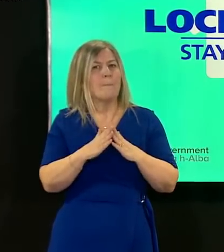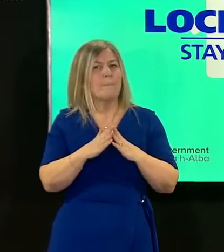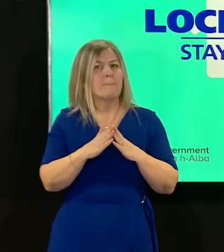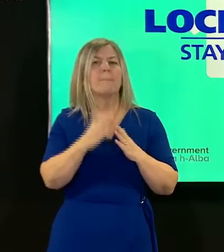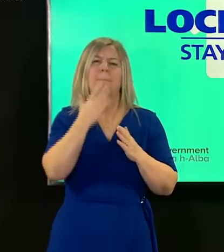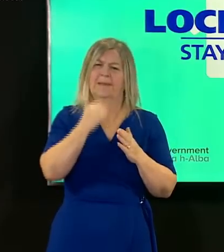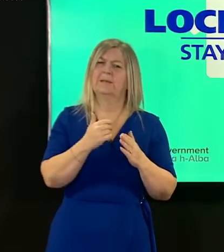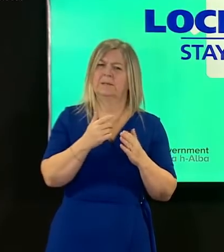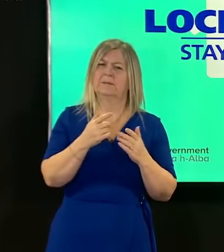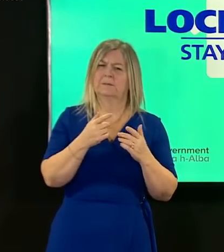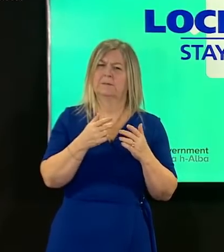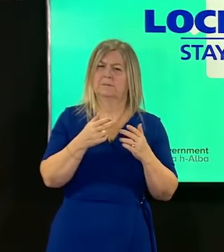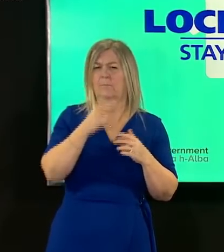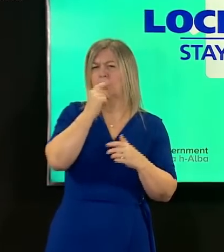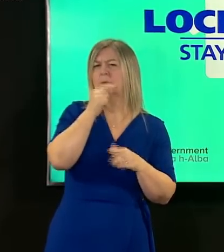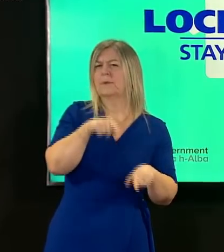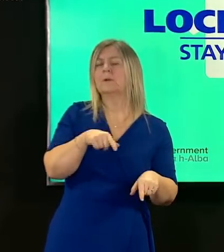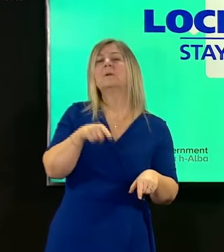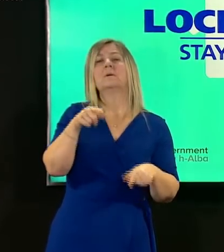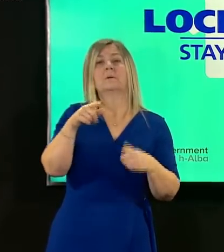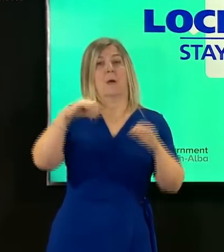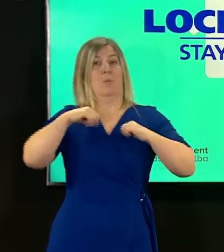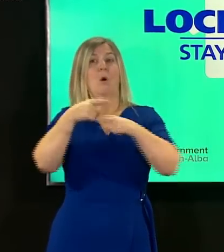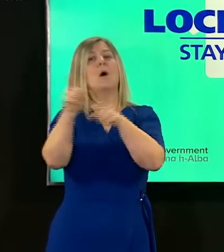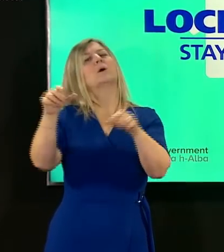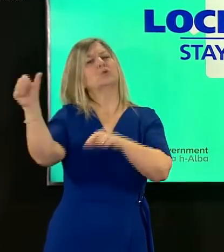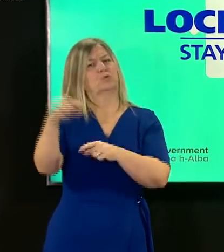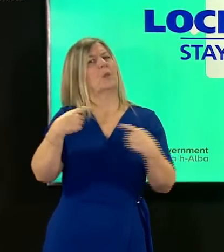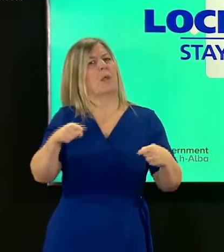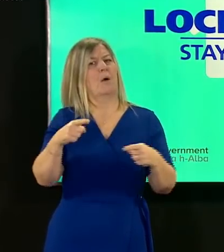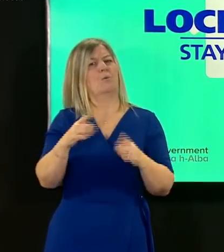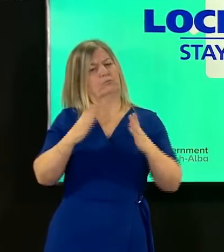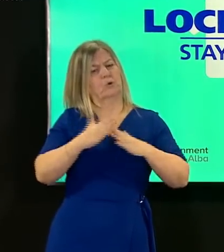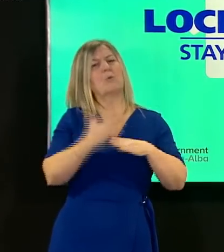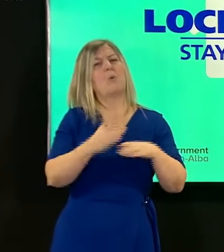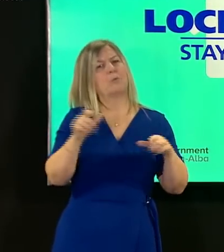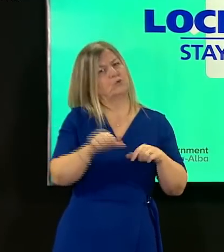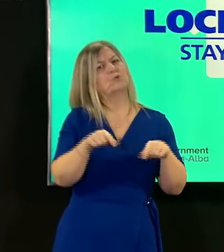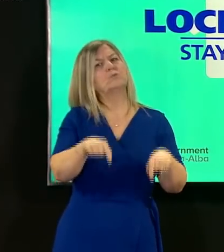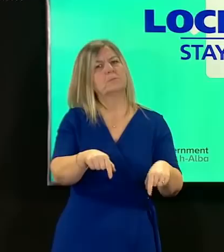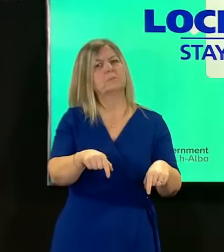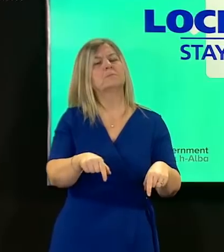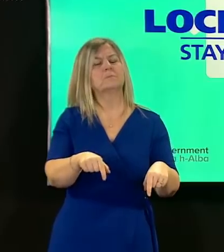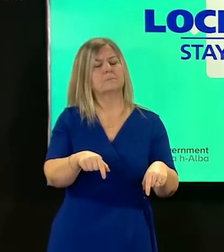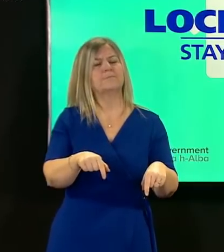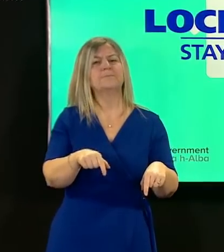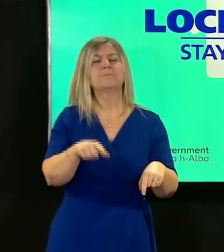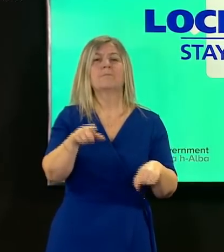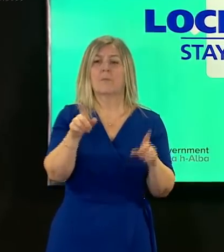to support people to work from home and when you do leave the house we should continue to remember